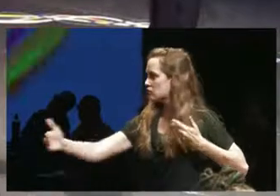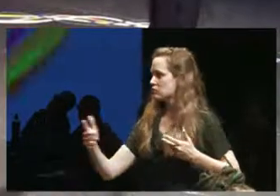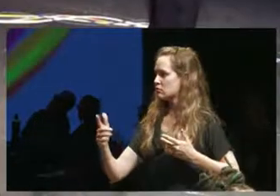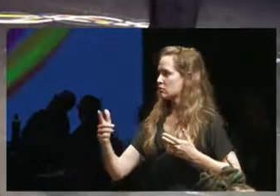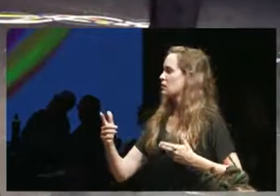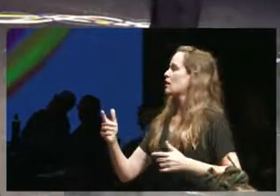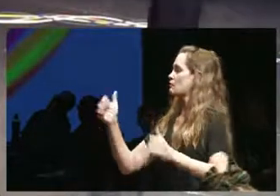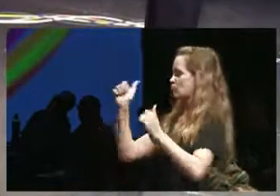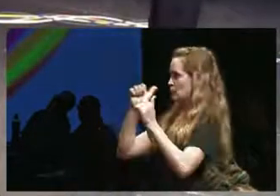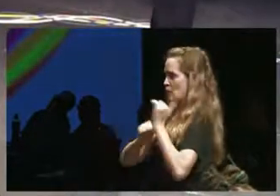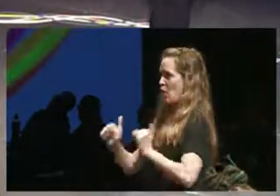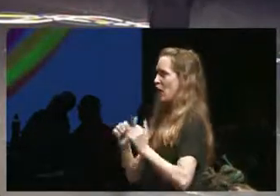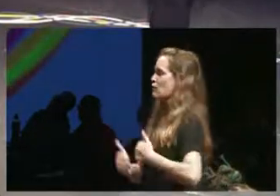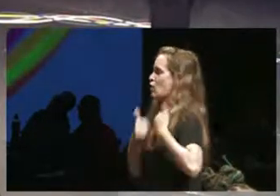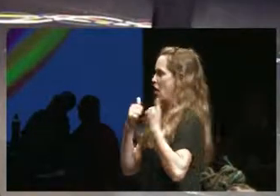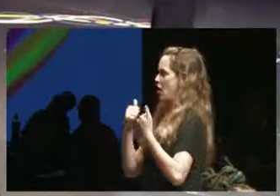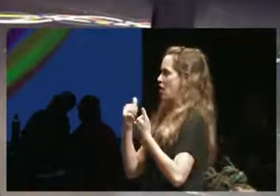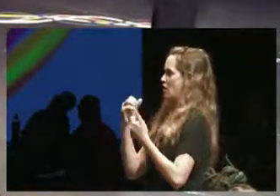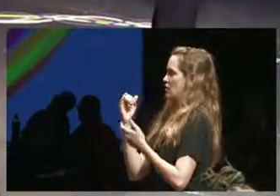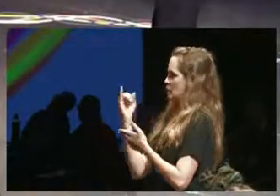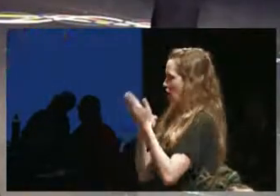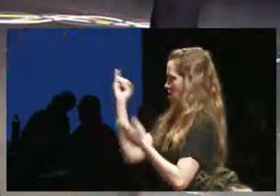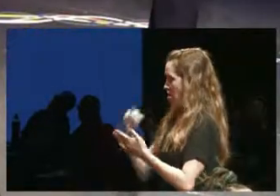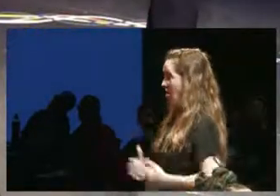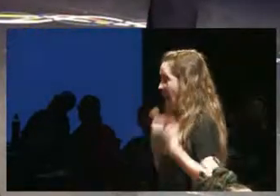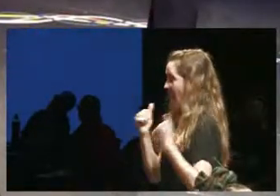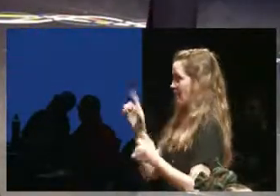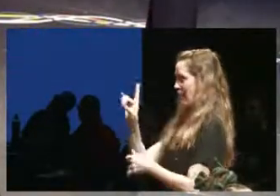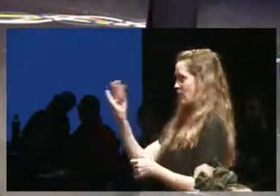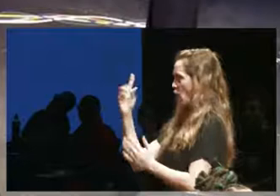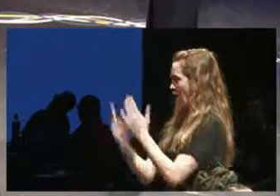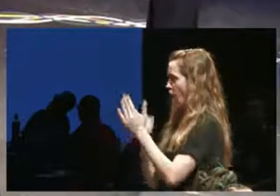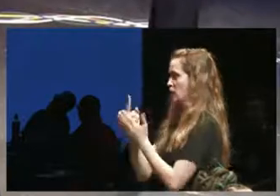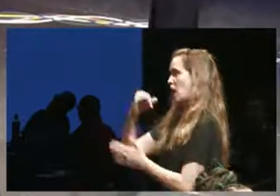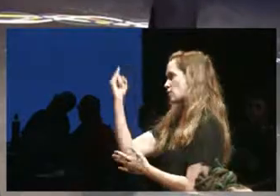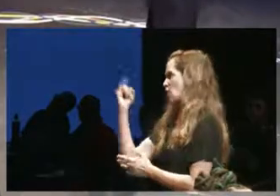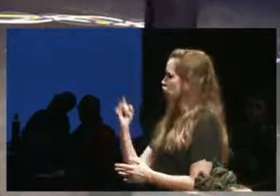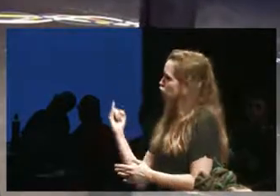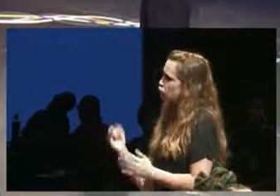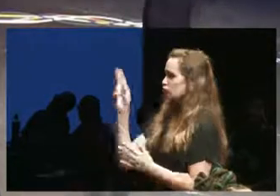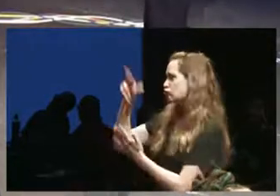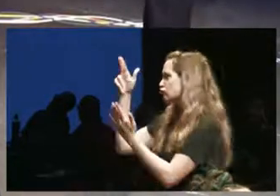gallery I draw it live in the gallery over 84 hours and that's like um totally